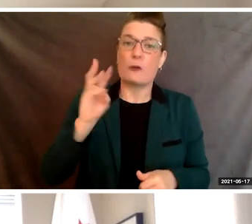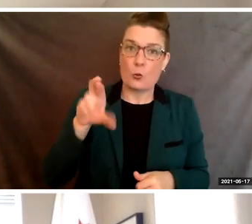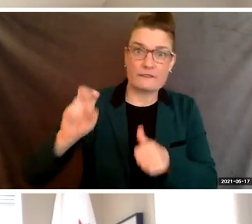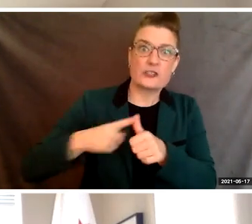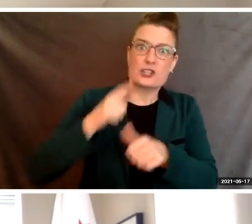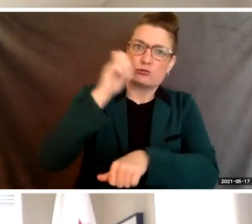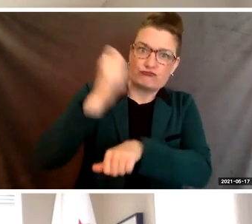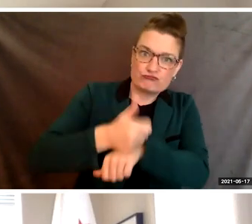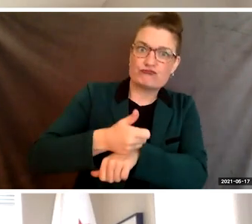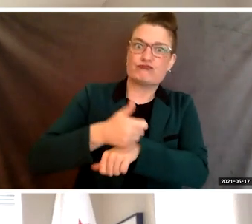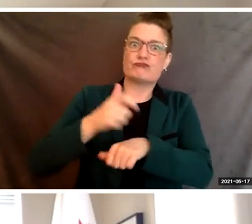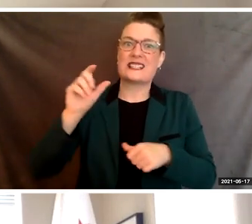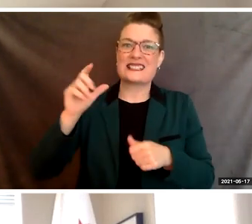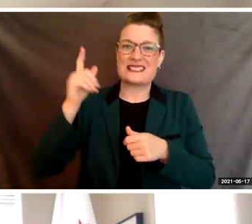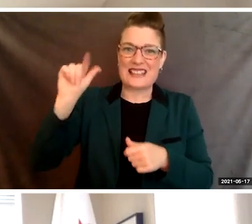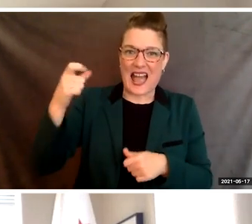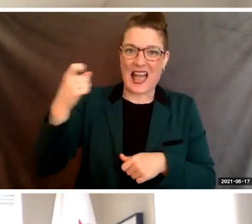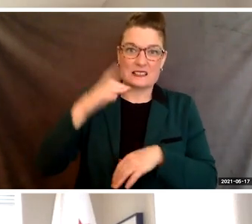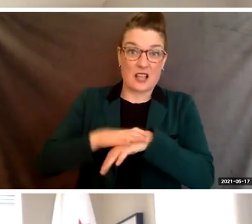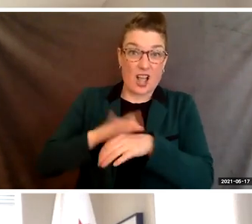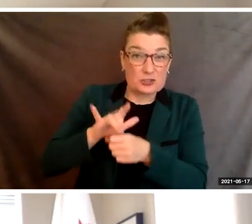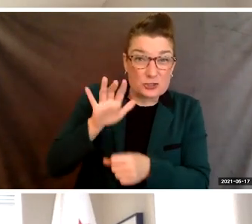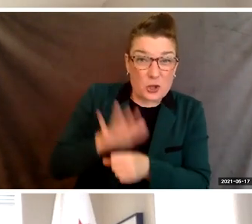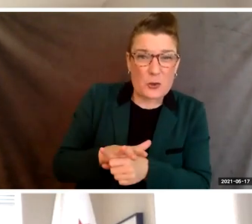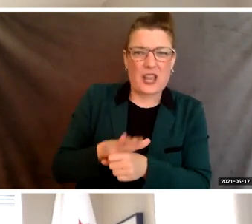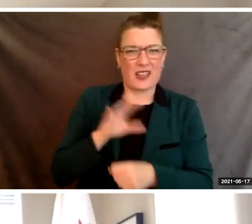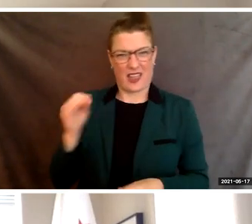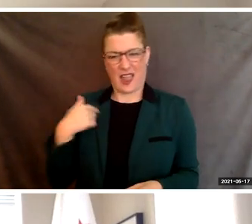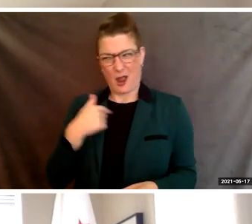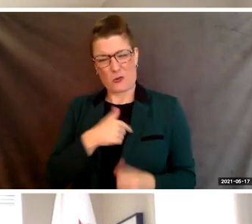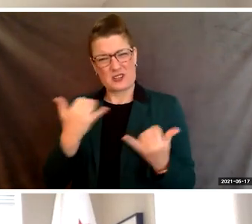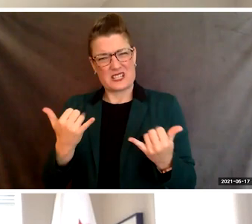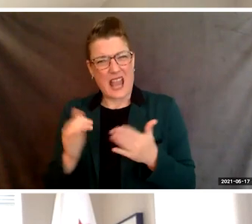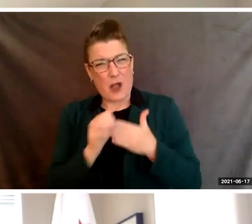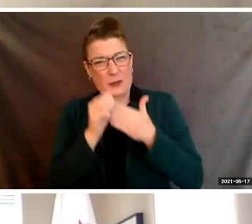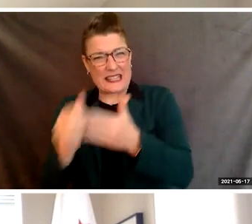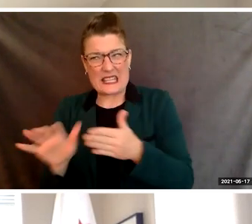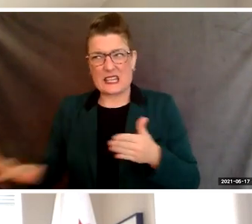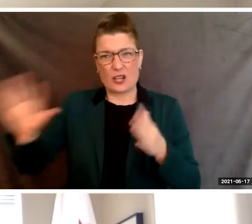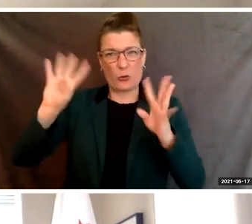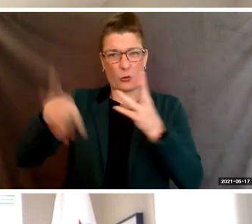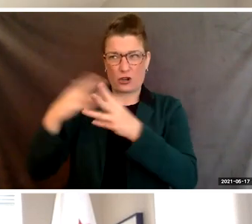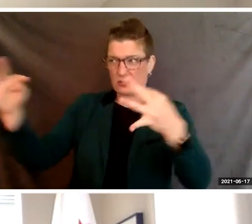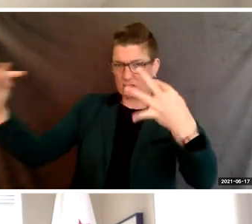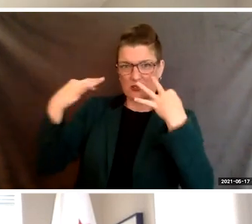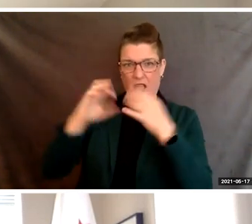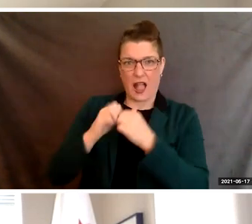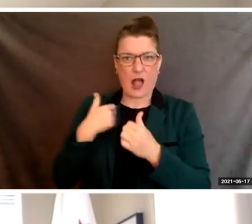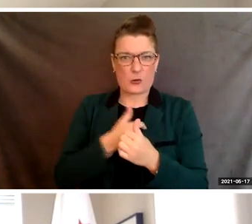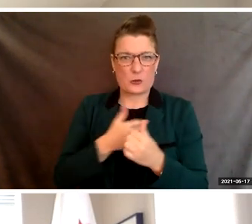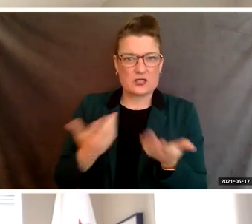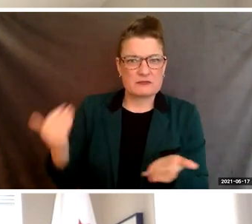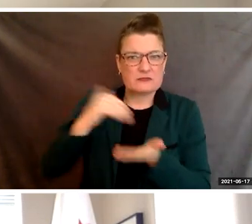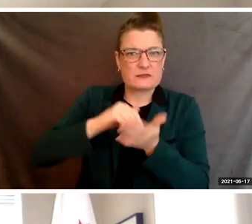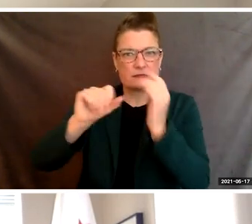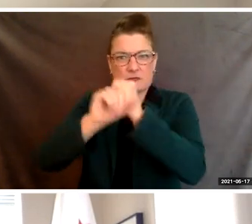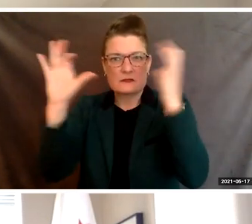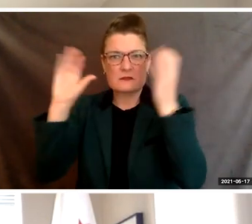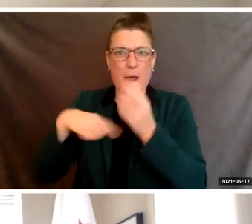now leading national debates around re-imagining public safety and housing justice. Many of these trailblazing policies originated